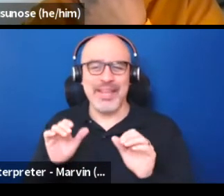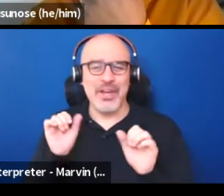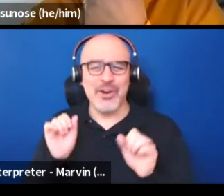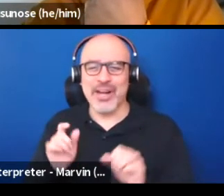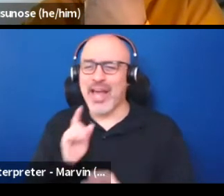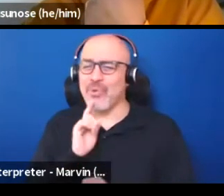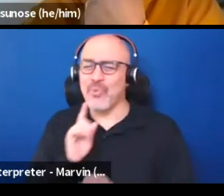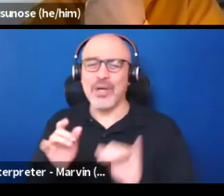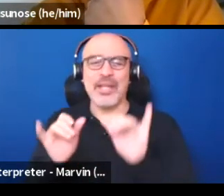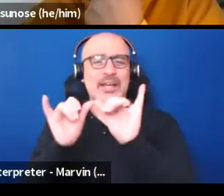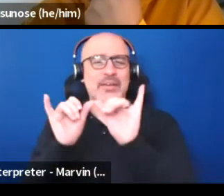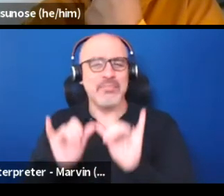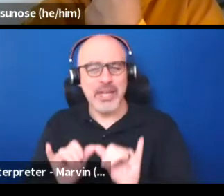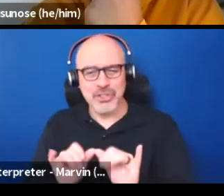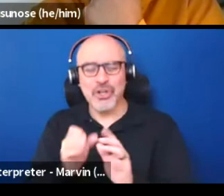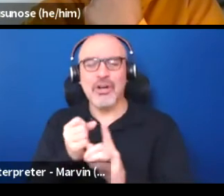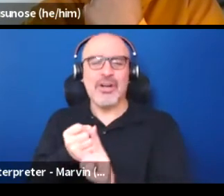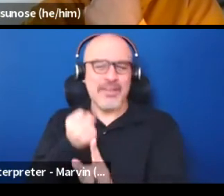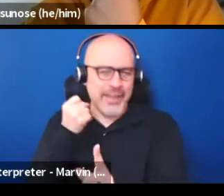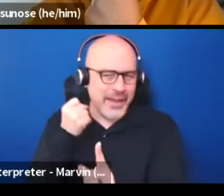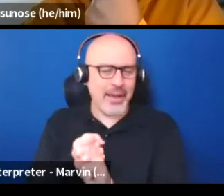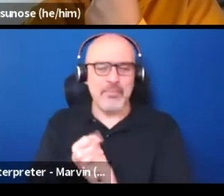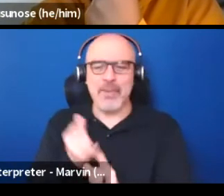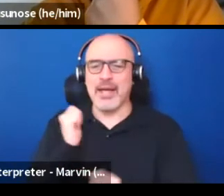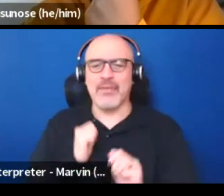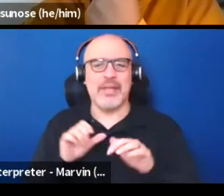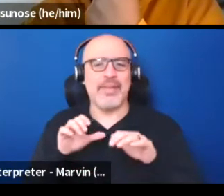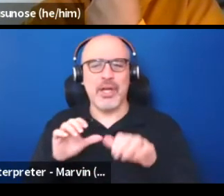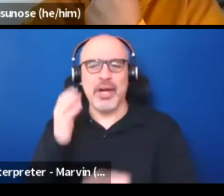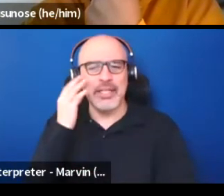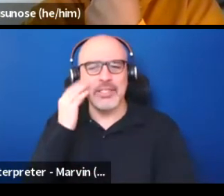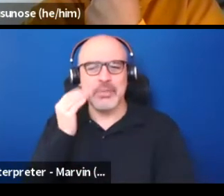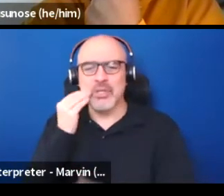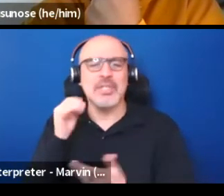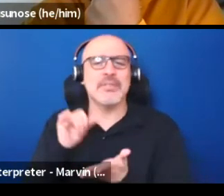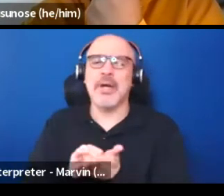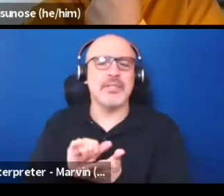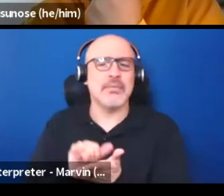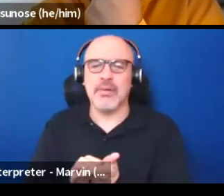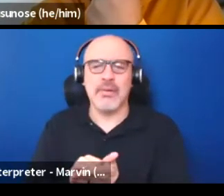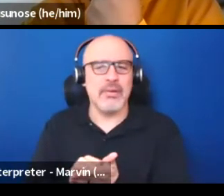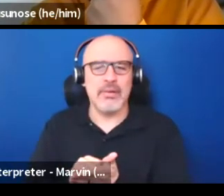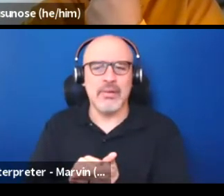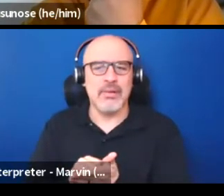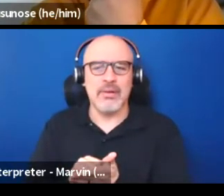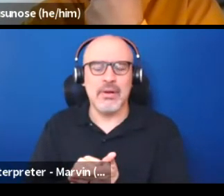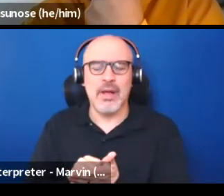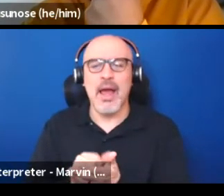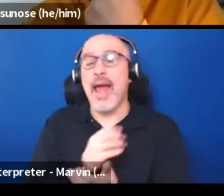How do we measure the impact of a theater experience? And when we were talking about that earlier,